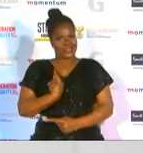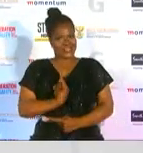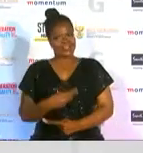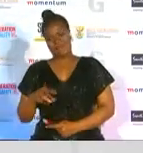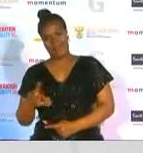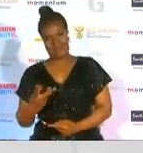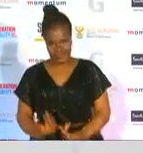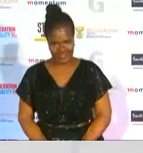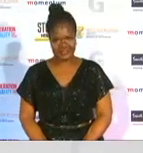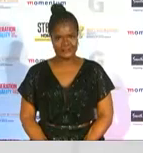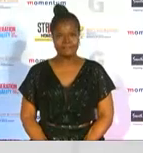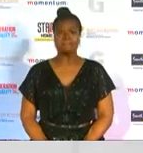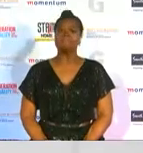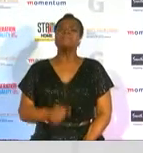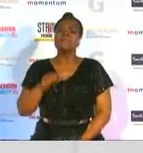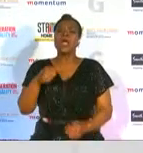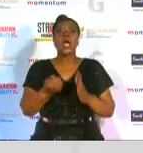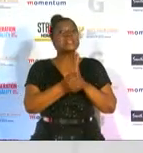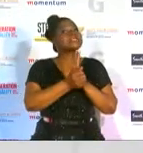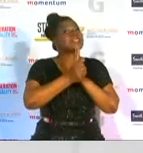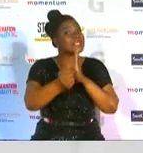but it's the skills we've learned through sport